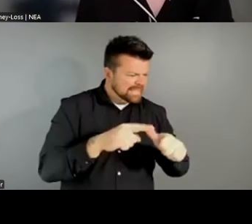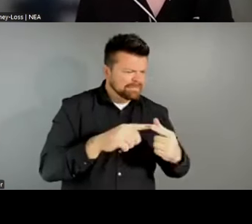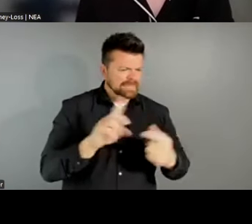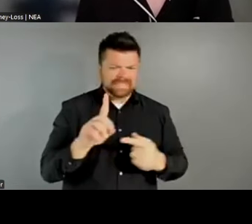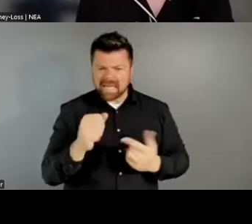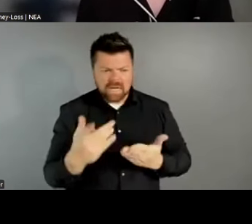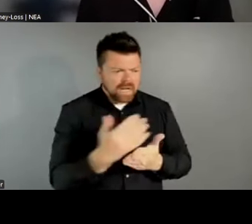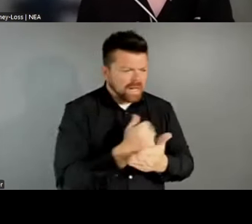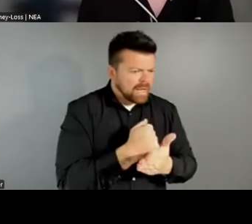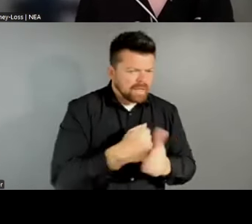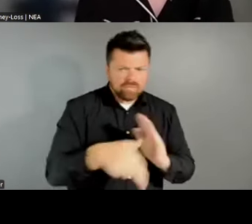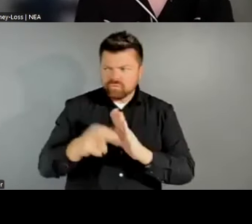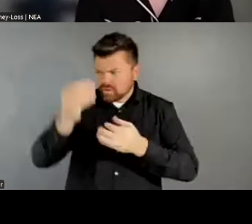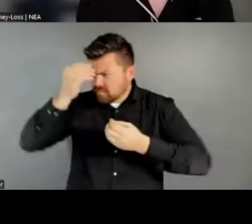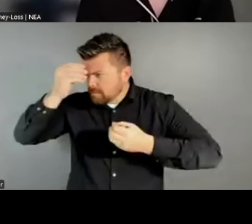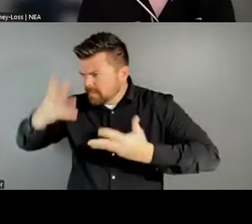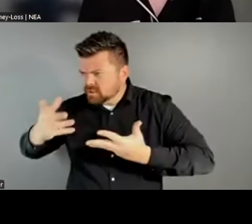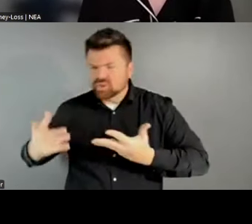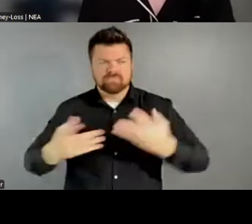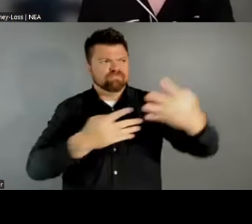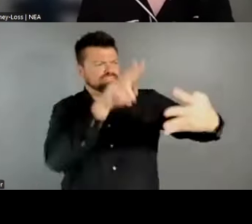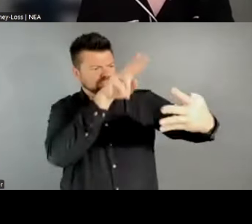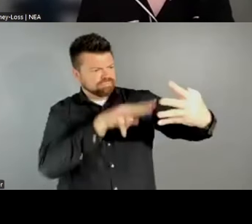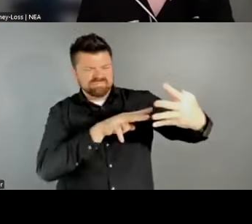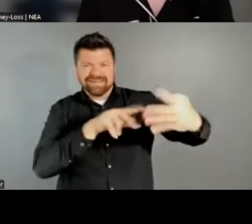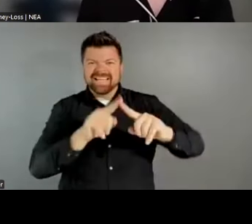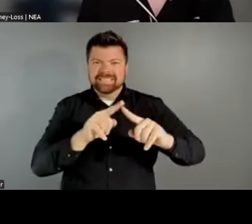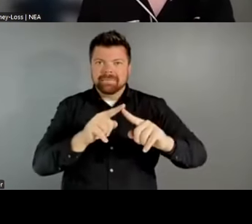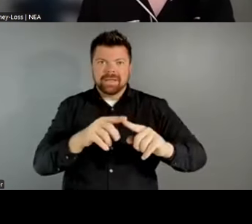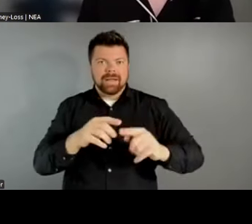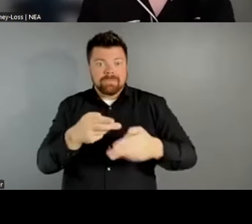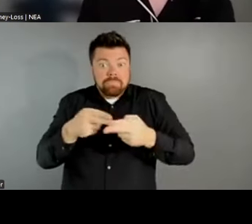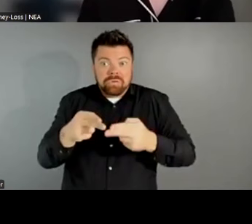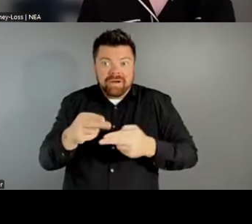can't just be a snapshot and a moment in time. It has to track that turnover that we've been